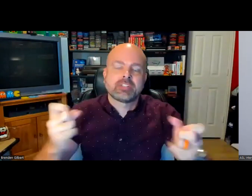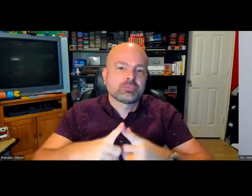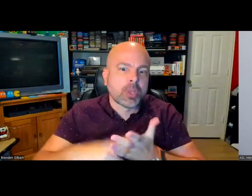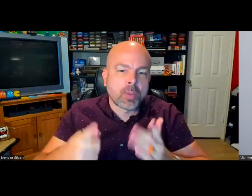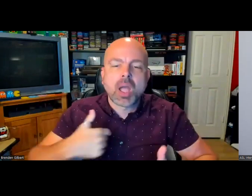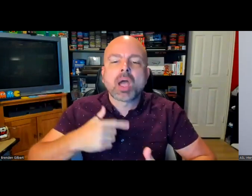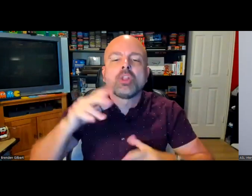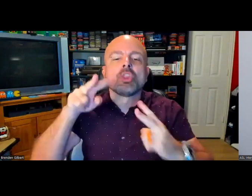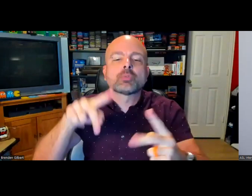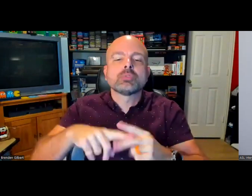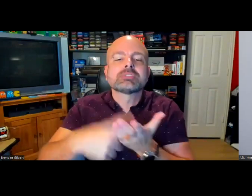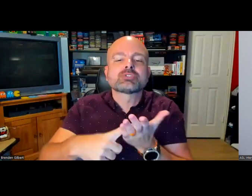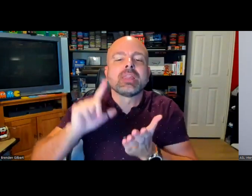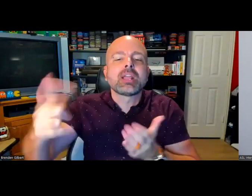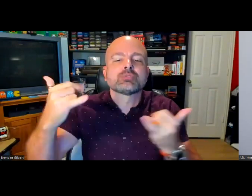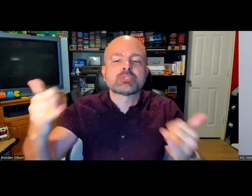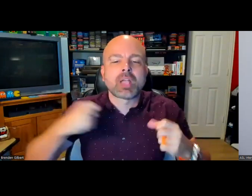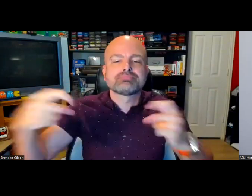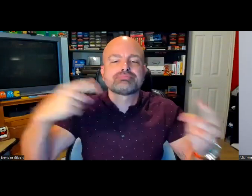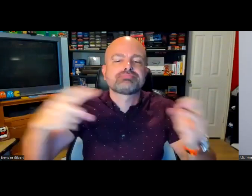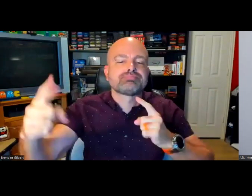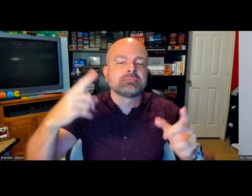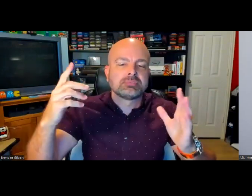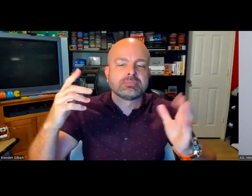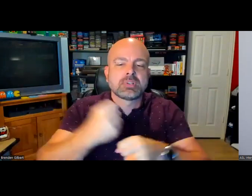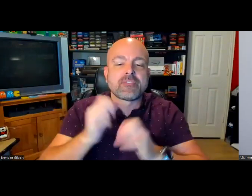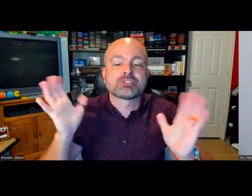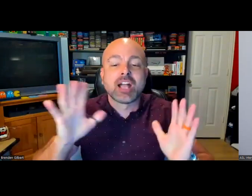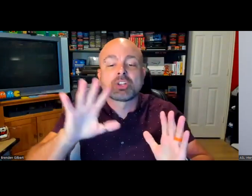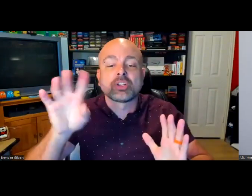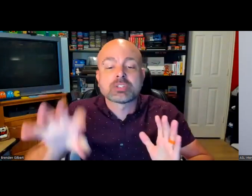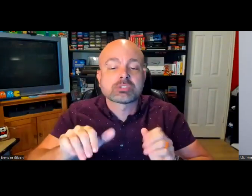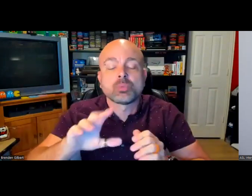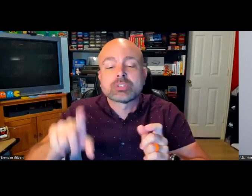hard time seeing that. There are so many things to talk about. I'm looking forward to the discussion and having some more